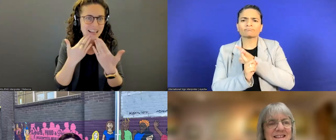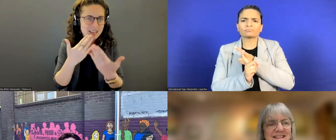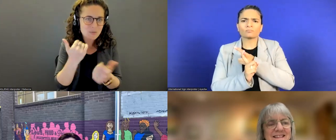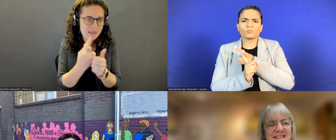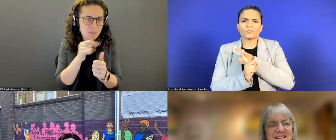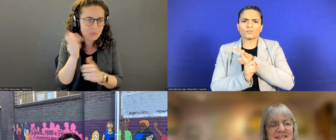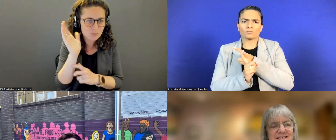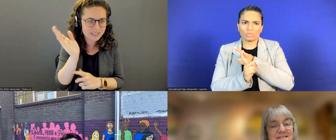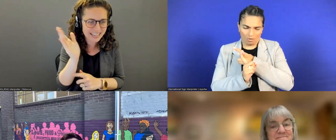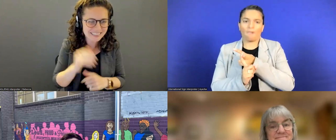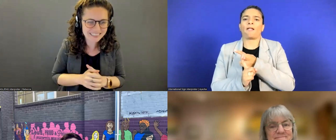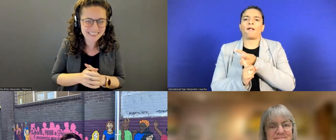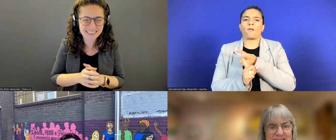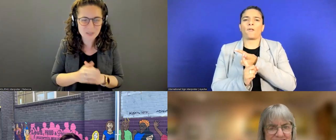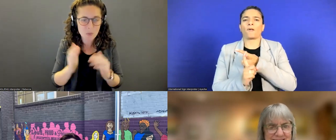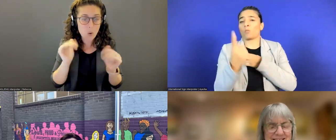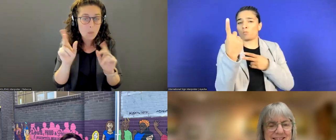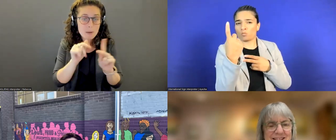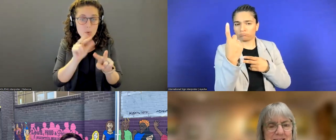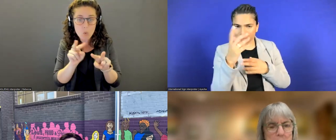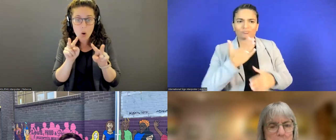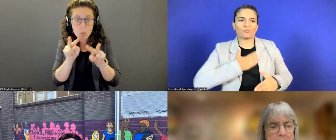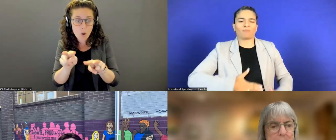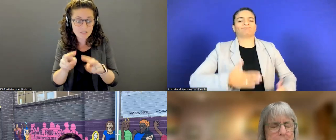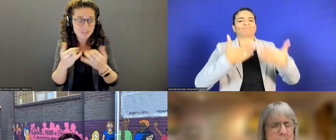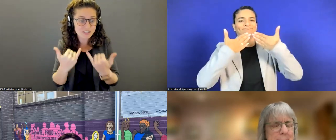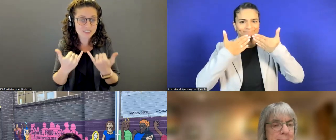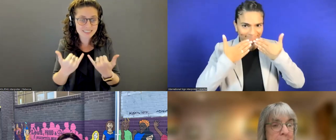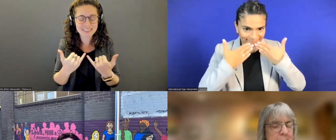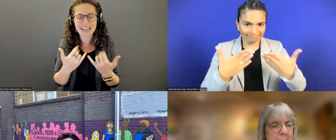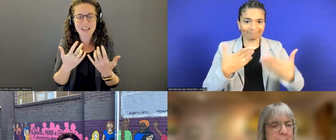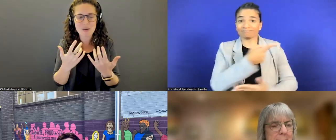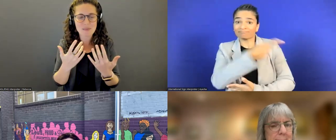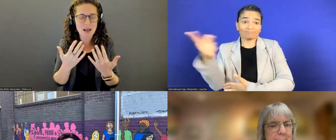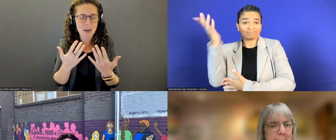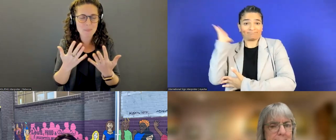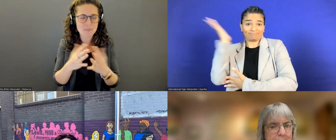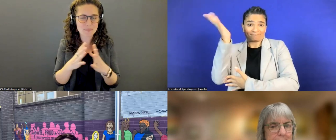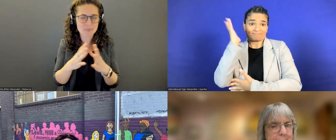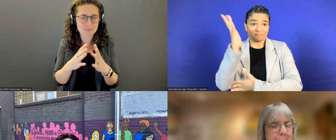I hope our folks are staying and watching and tuning in are, you know, finding some